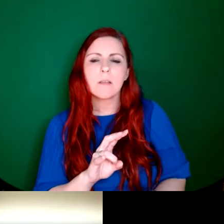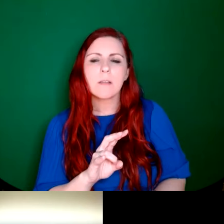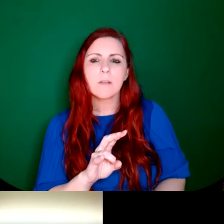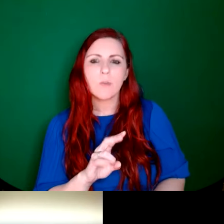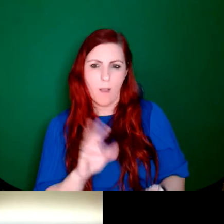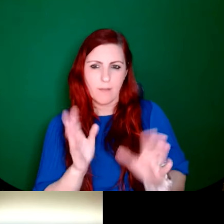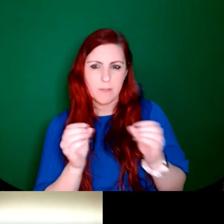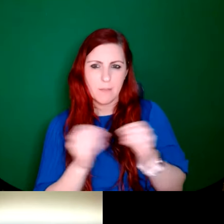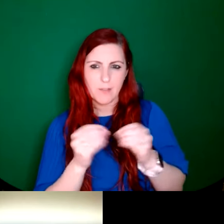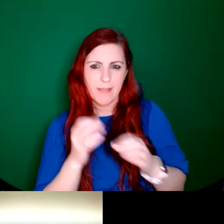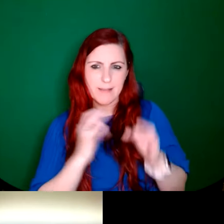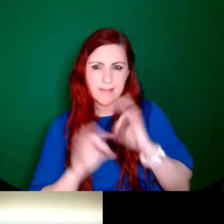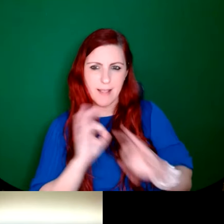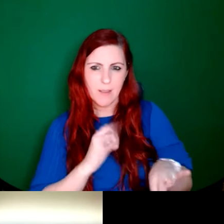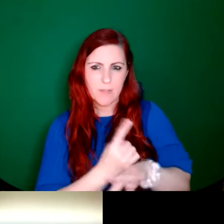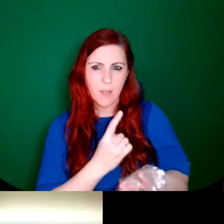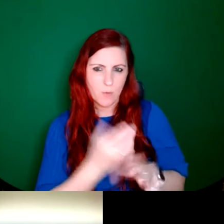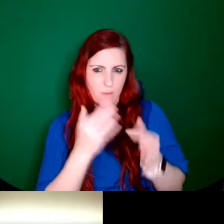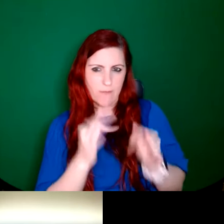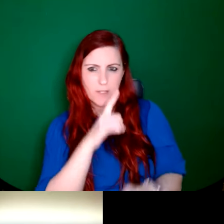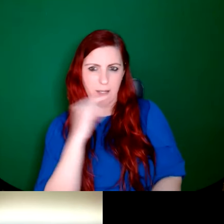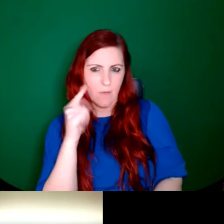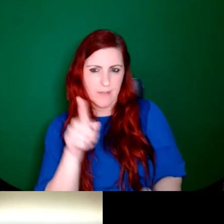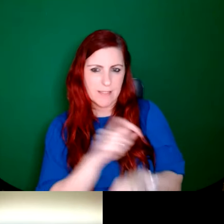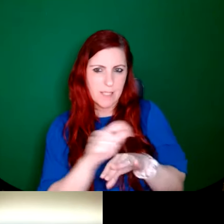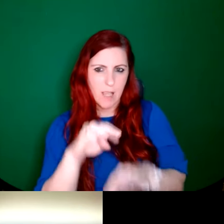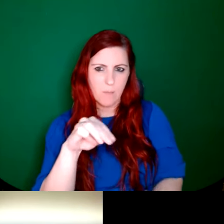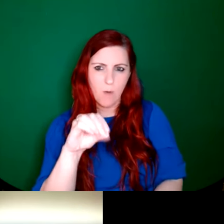which was kind of the official name for this type of mosaic that An Túr Ghloine